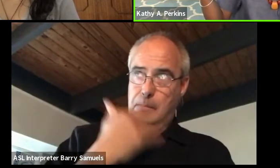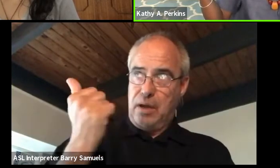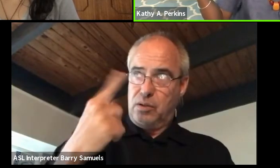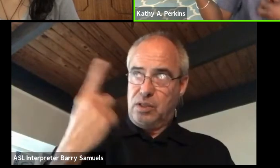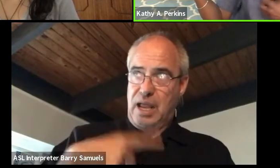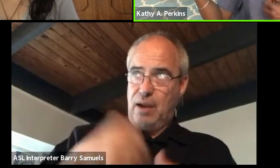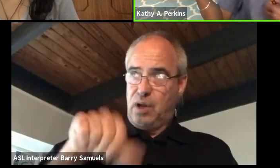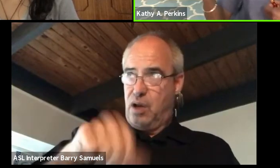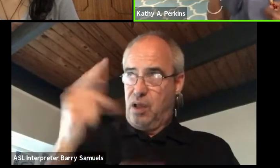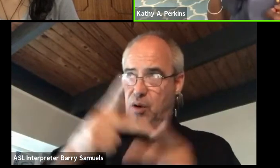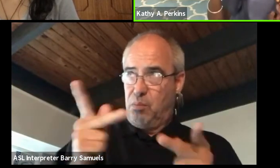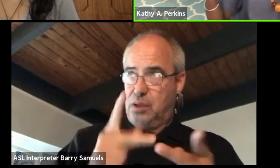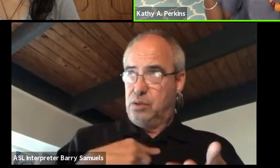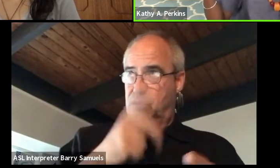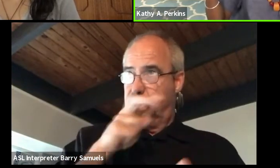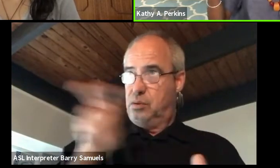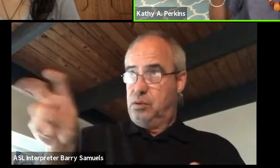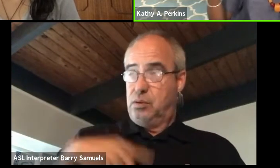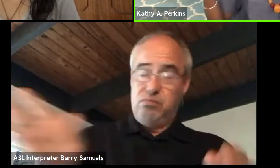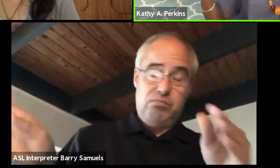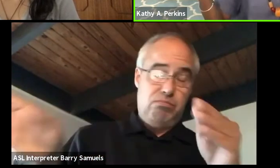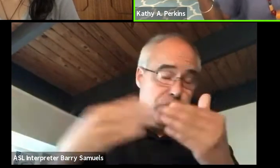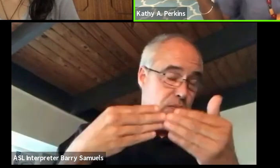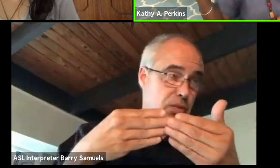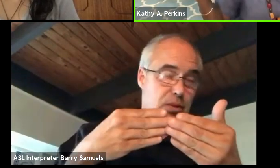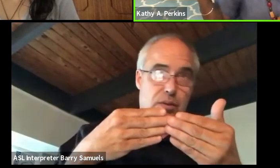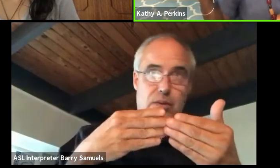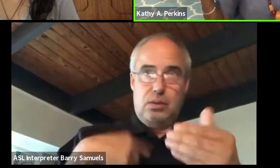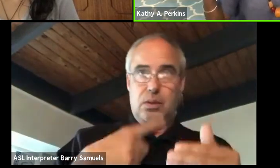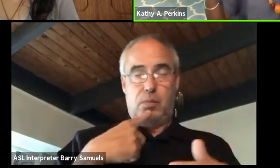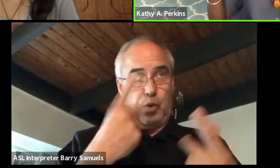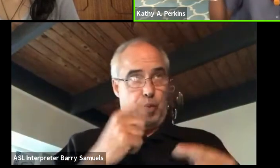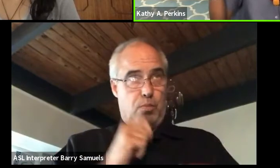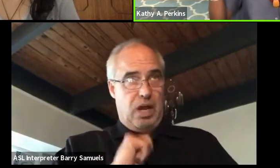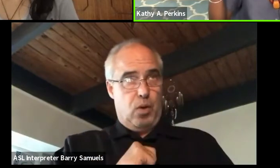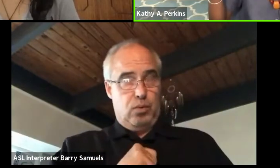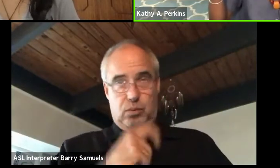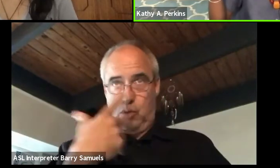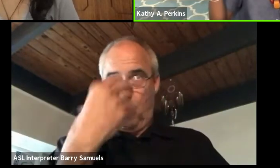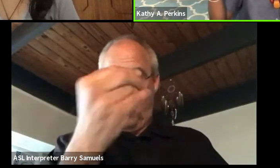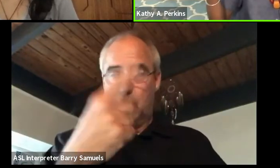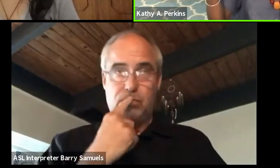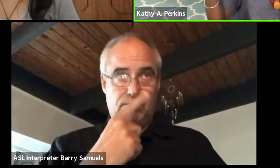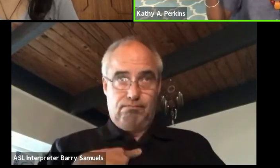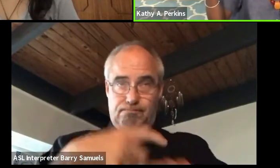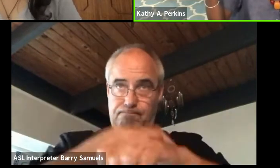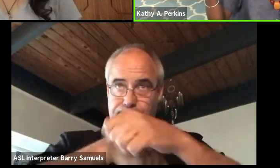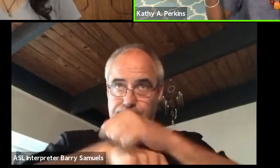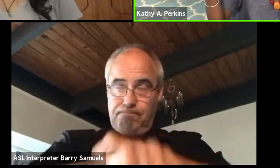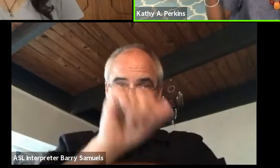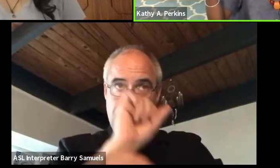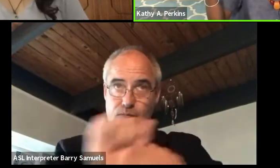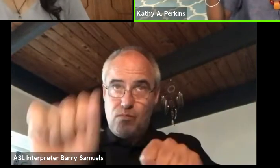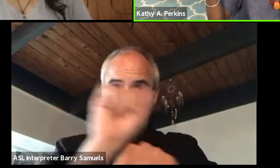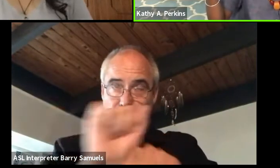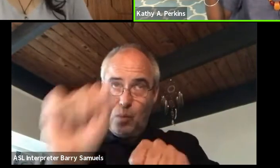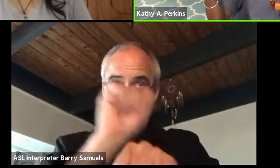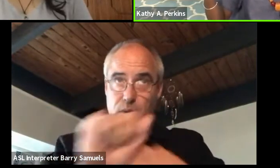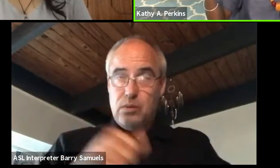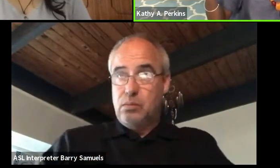Or if someone slams the door in my face, I go out and build my own. And so, you just have to be persistent